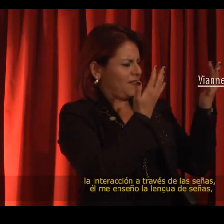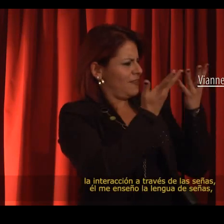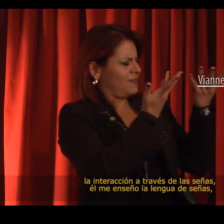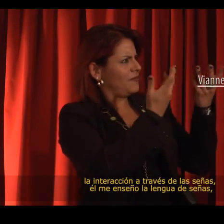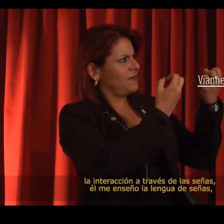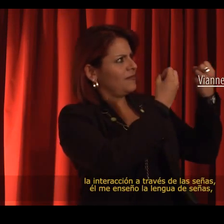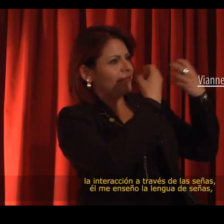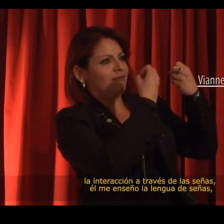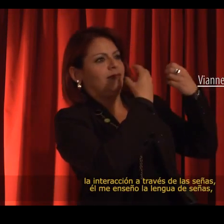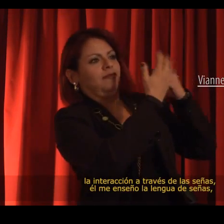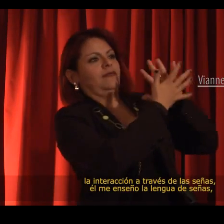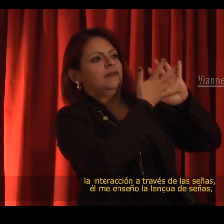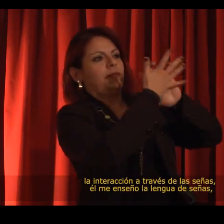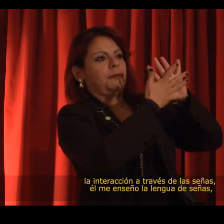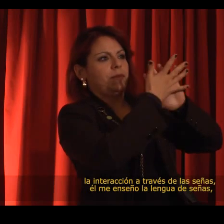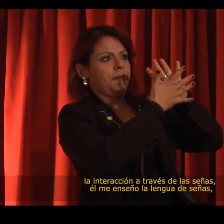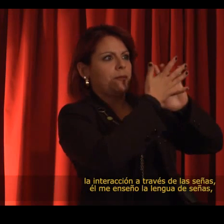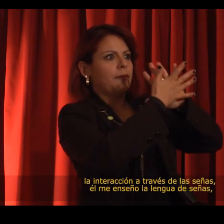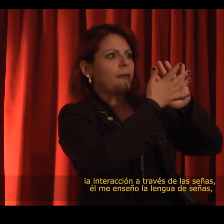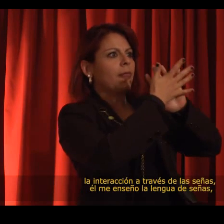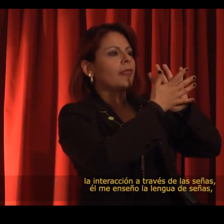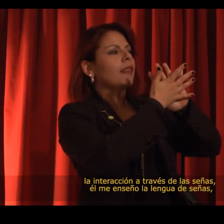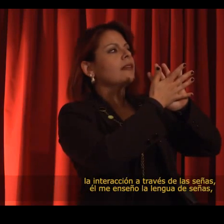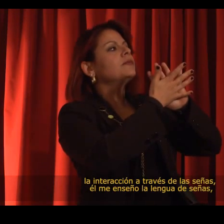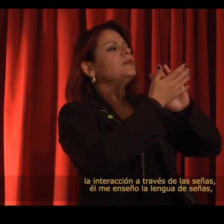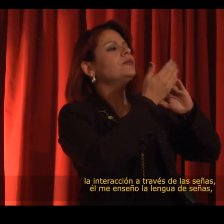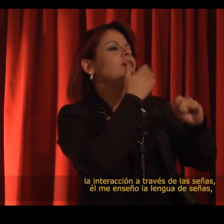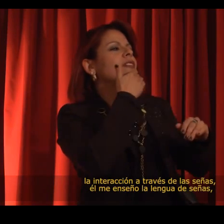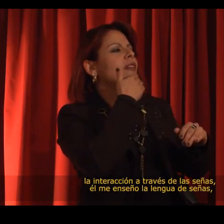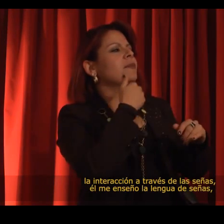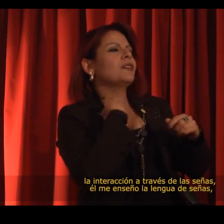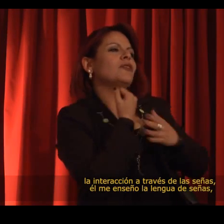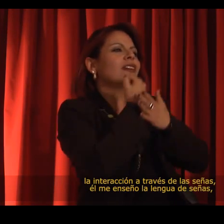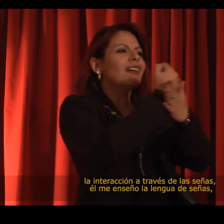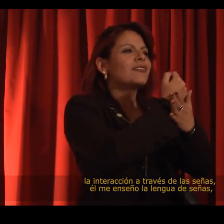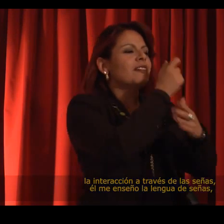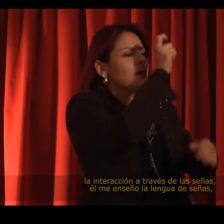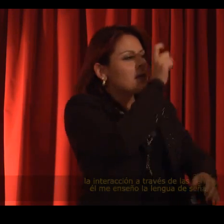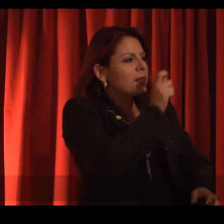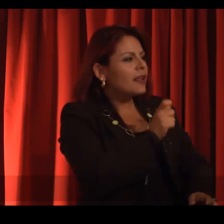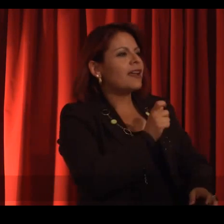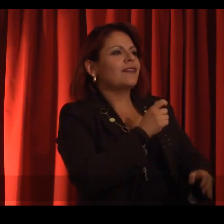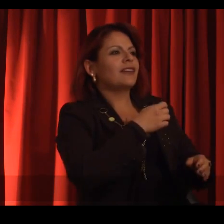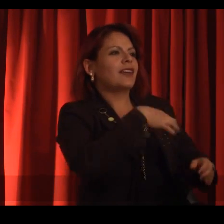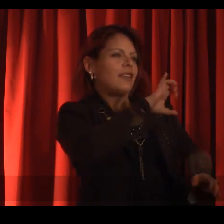He taught me sign language and I helped him with Spanish.